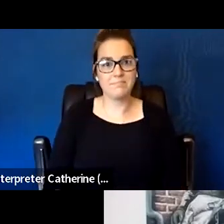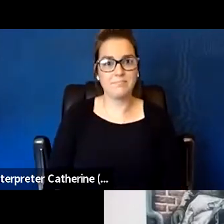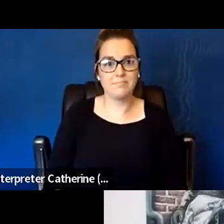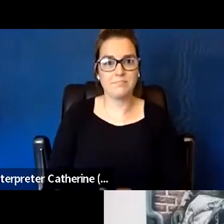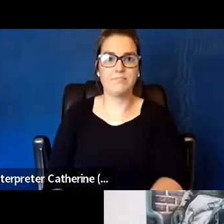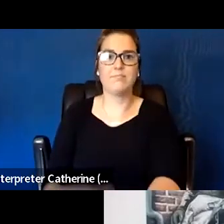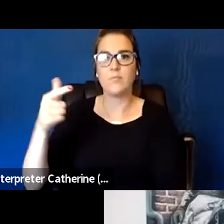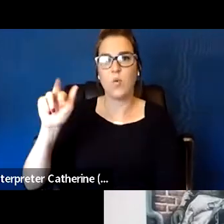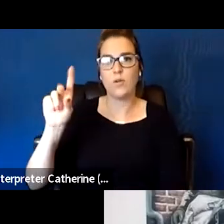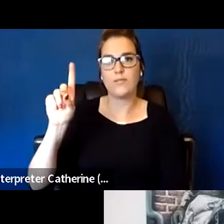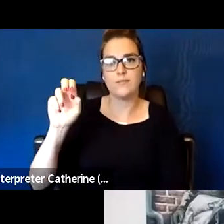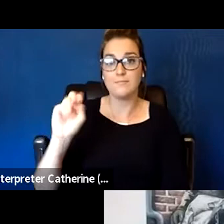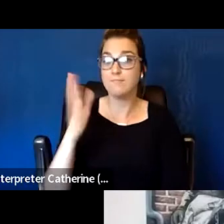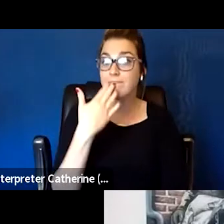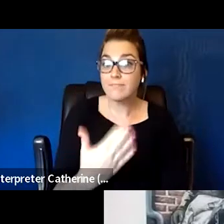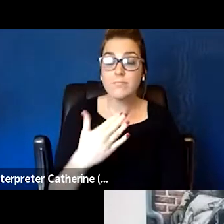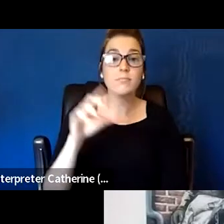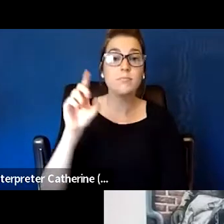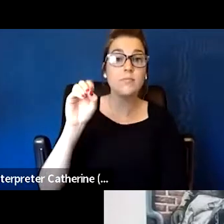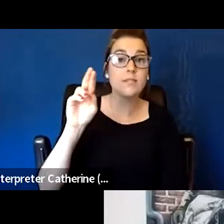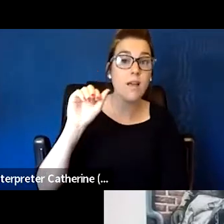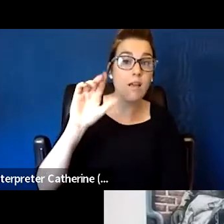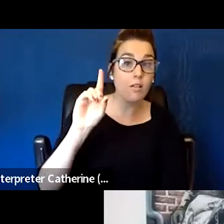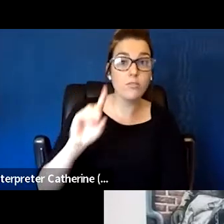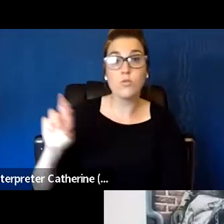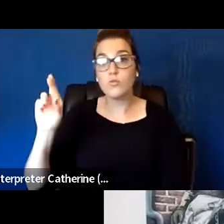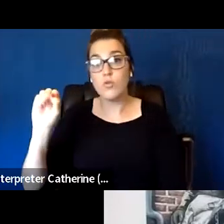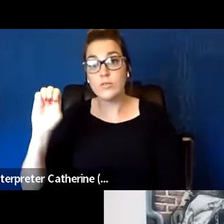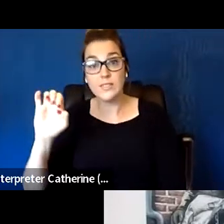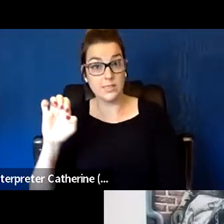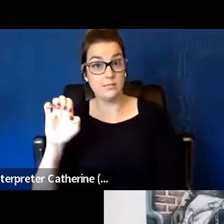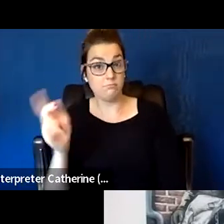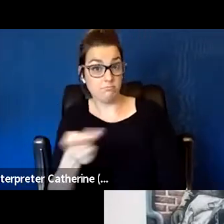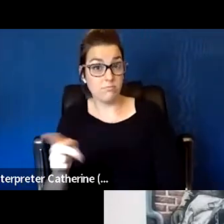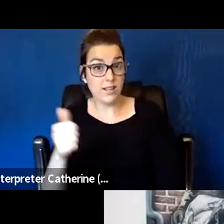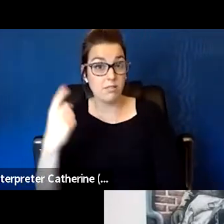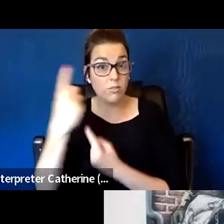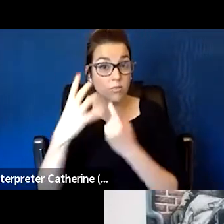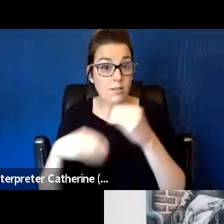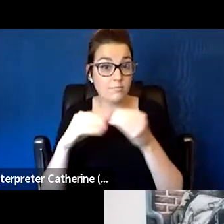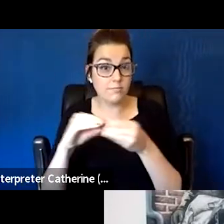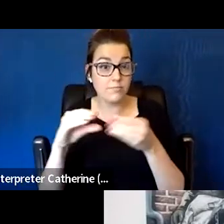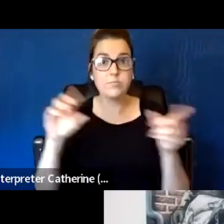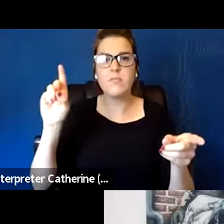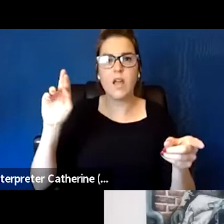Donald and Rosie, any more thoughts on? Well, one thing that Juliana just emphasized